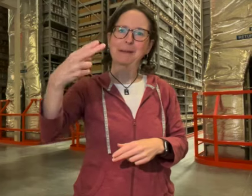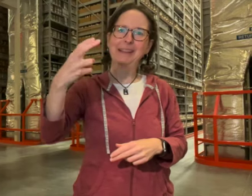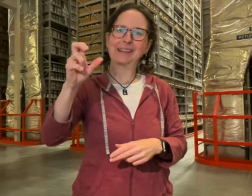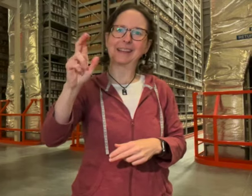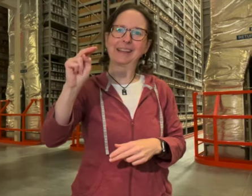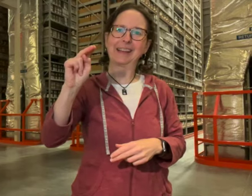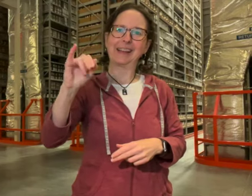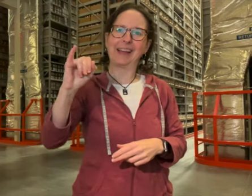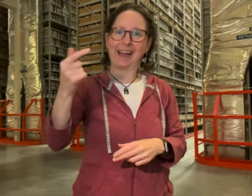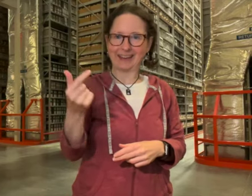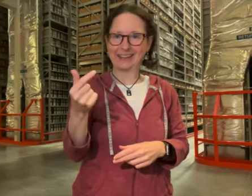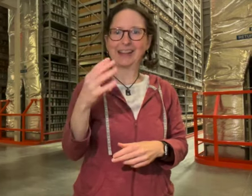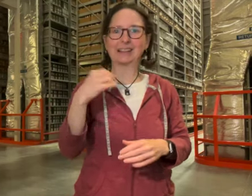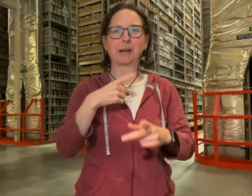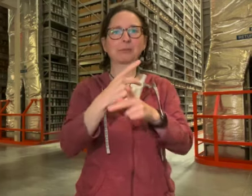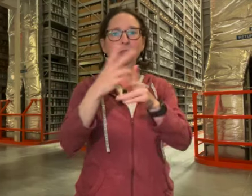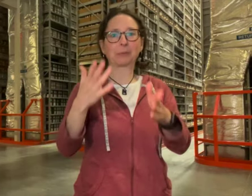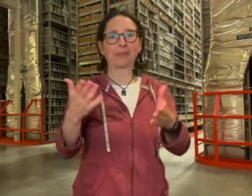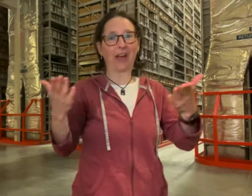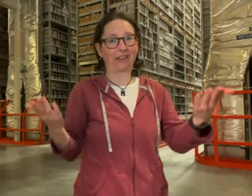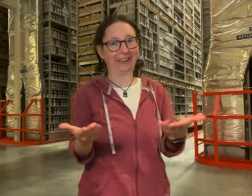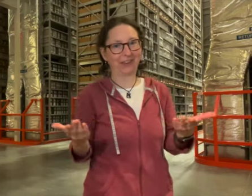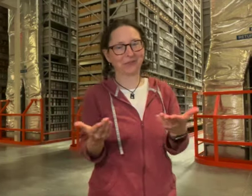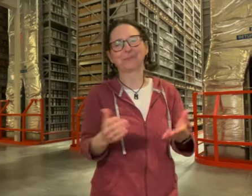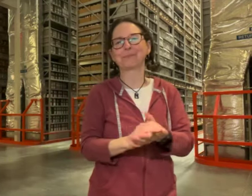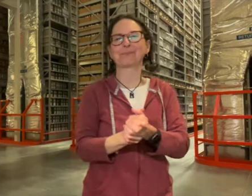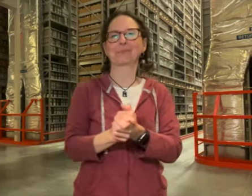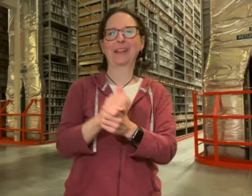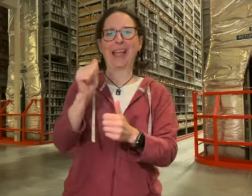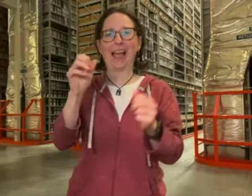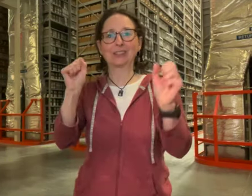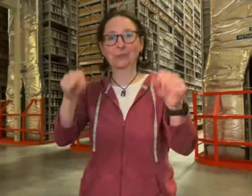my name is Tammy Hennig and i am the shared collection supervisor here